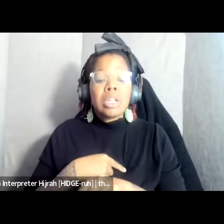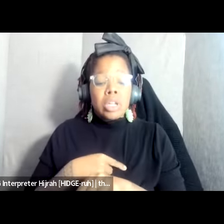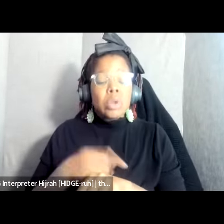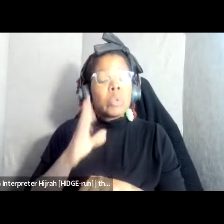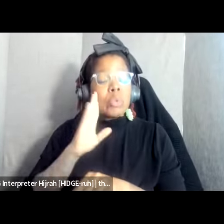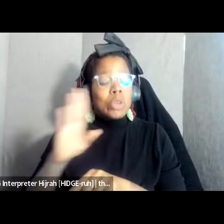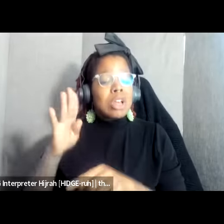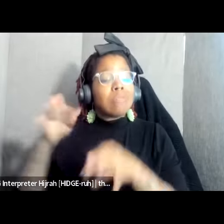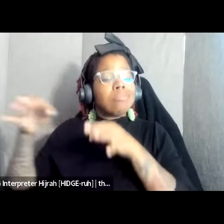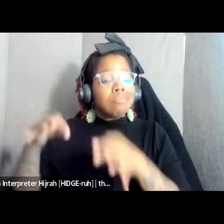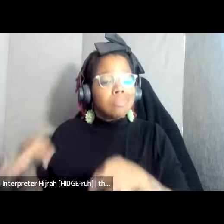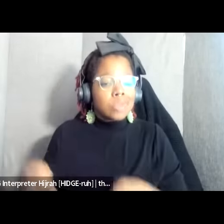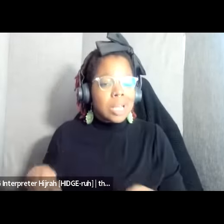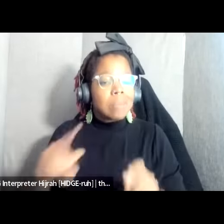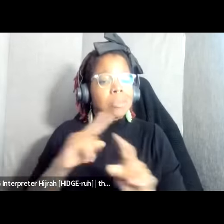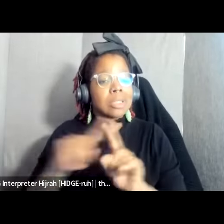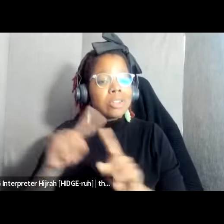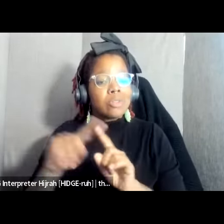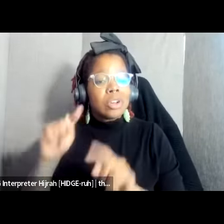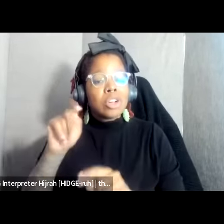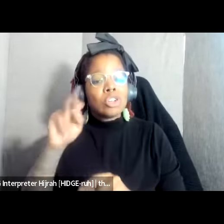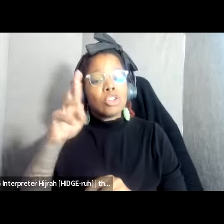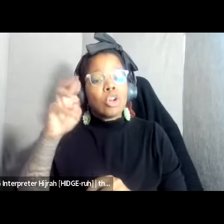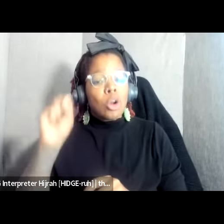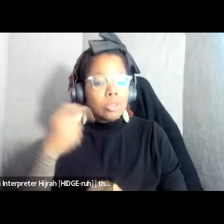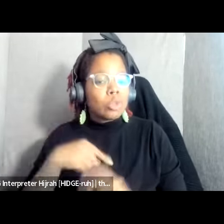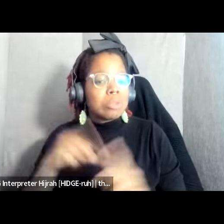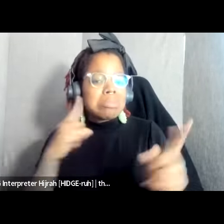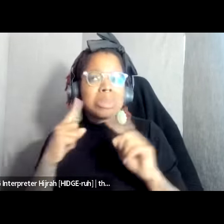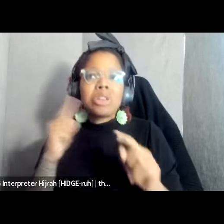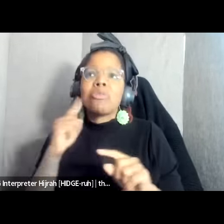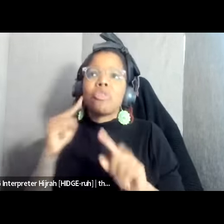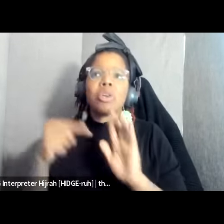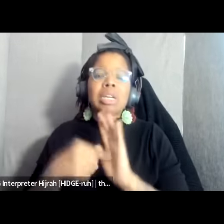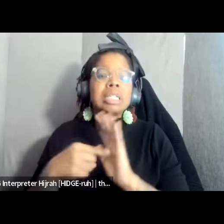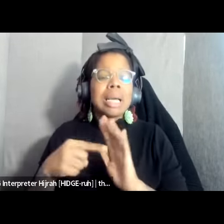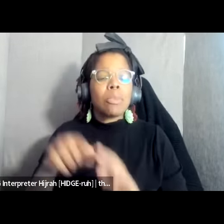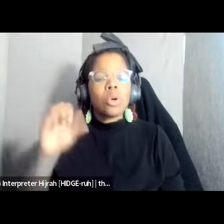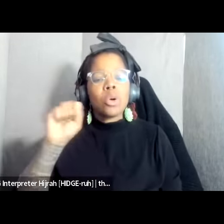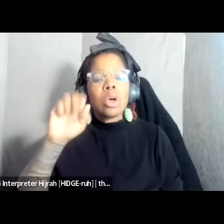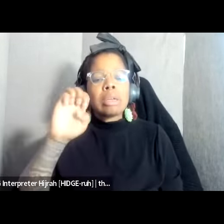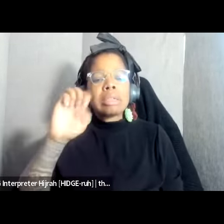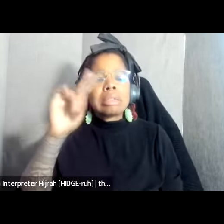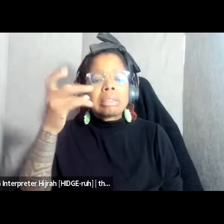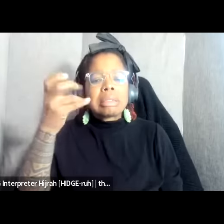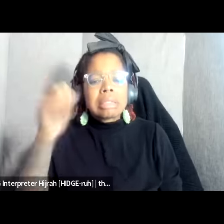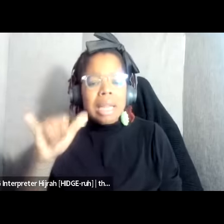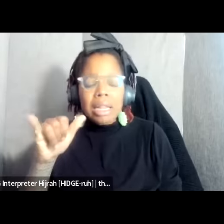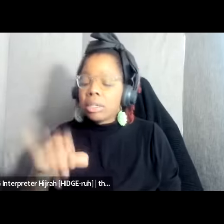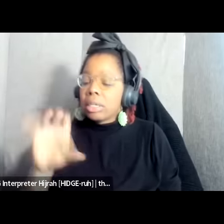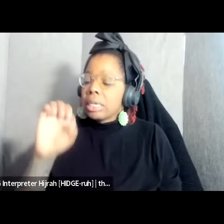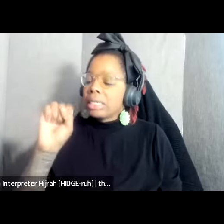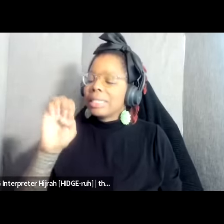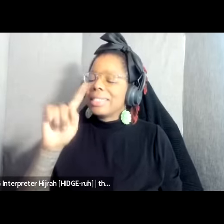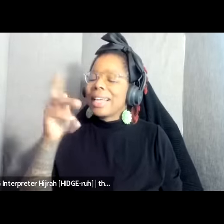terms that we've been hearing like s sett or colonialism like what actually is solidarity